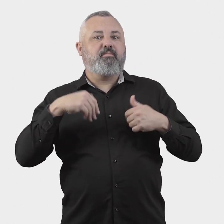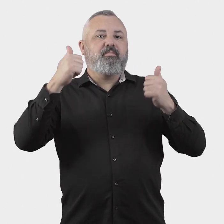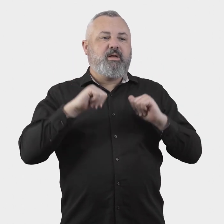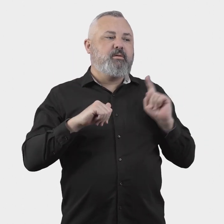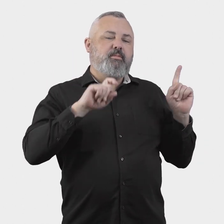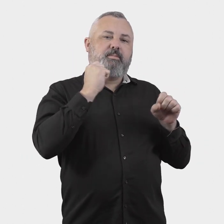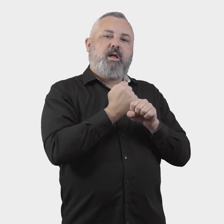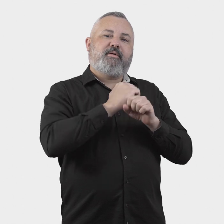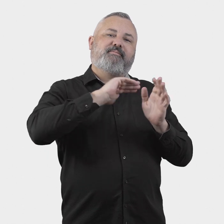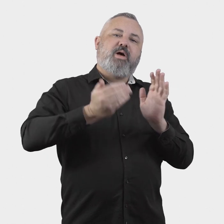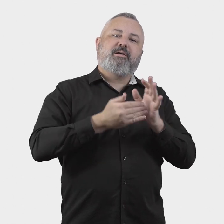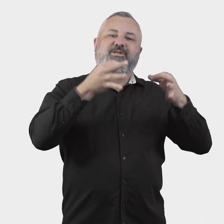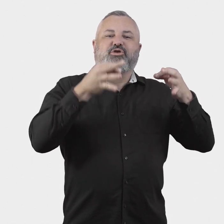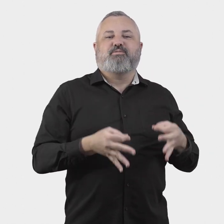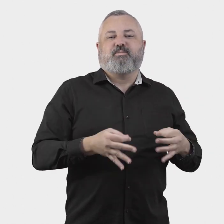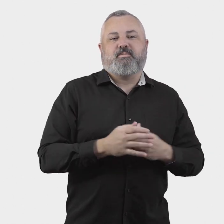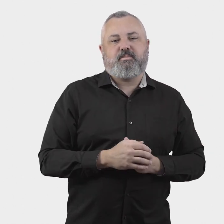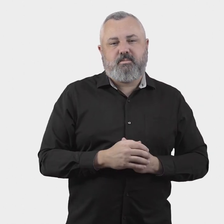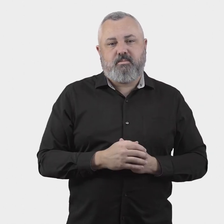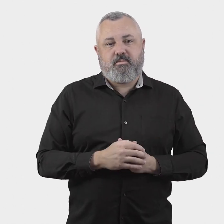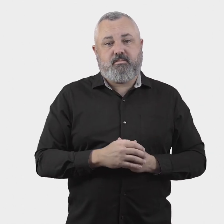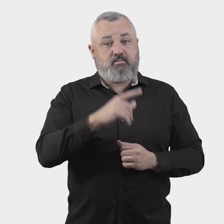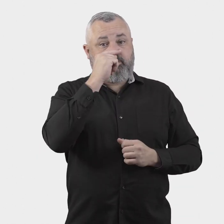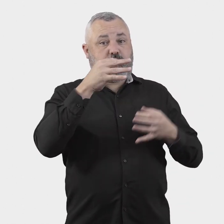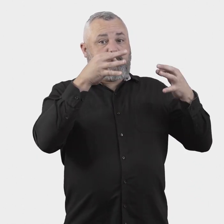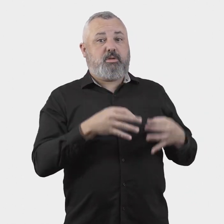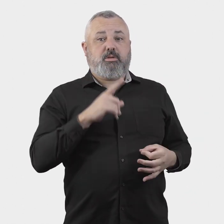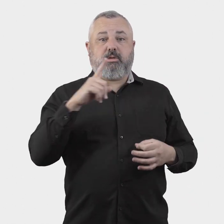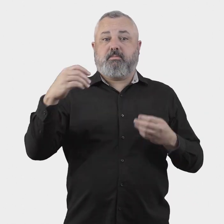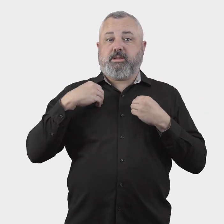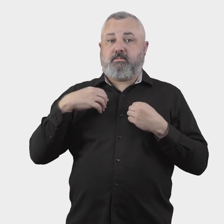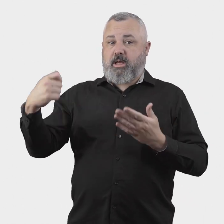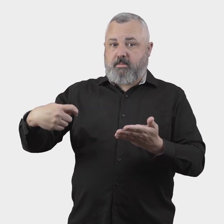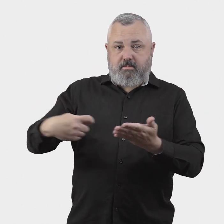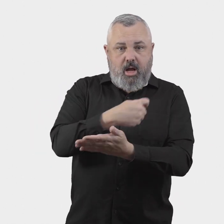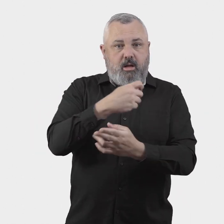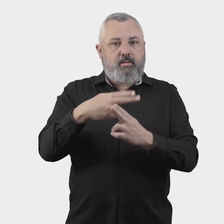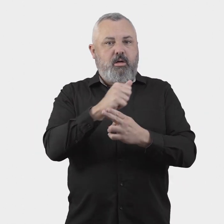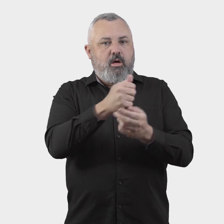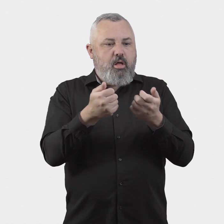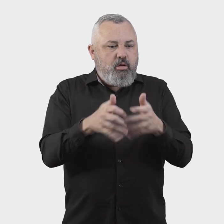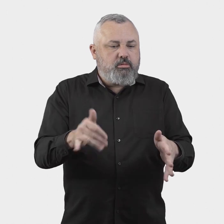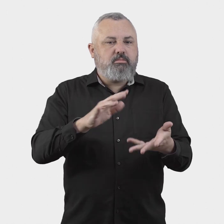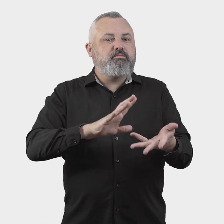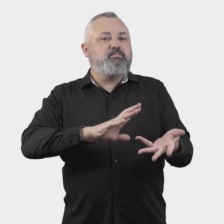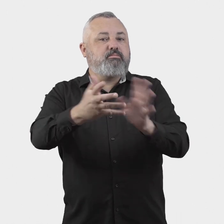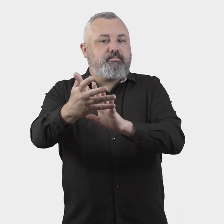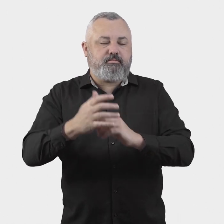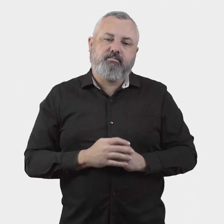would proceed to a decision by the ombudsperson, which could include a determination that the scheme member pay money to the complainant for losses incurred.